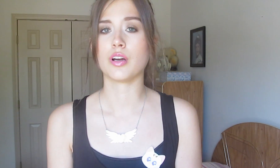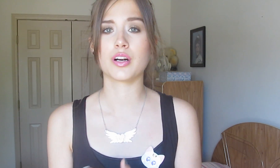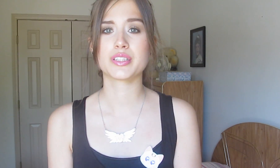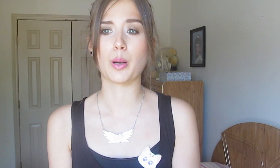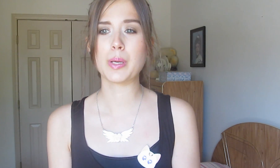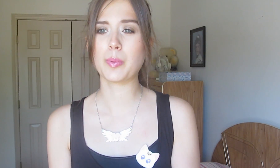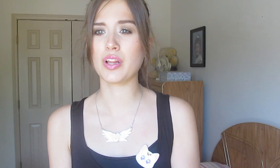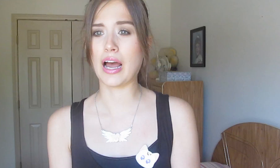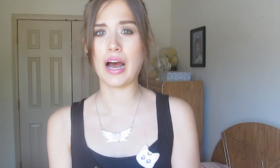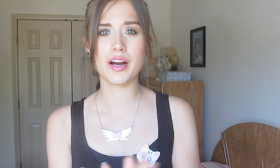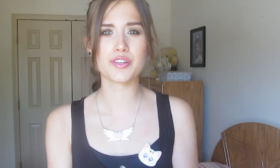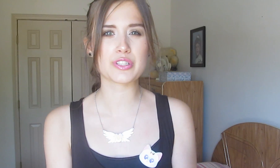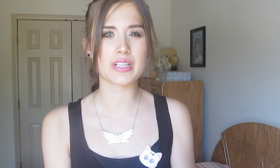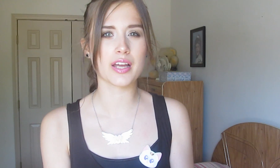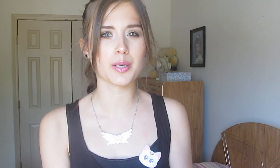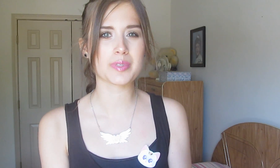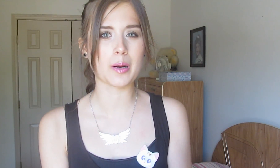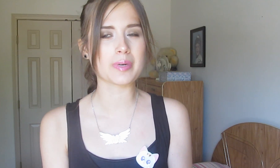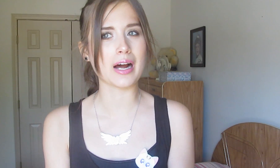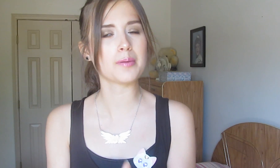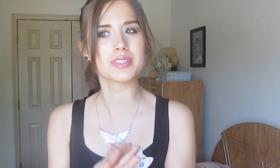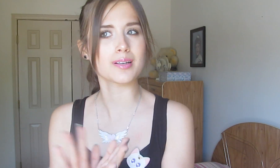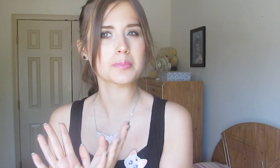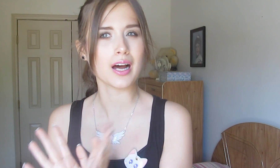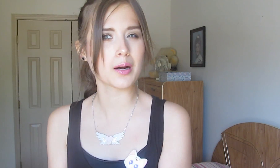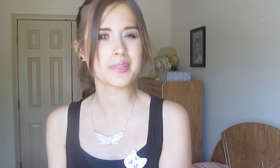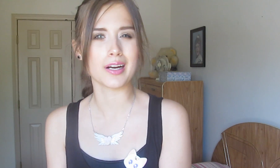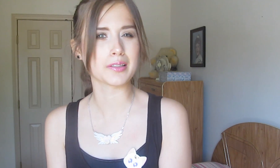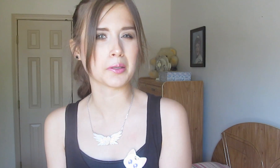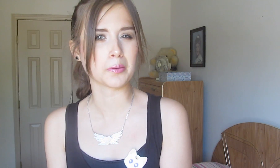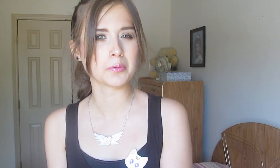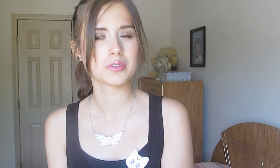There are some people that I understand them sometimes. Sometimes, I don’t.